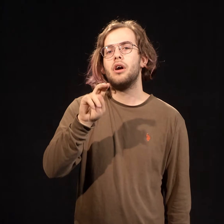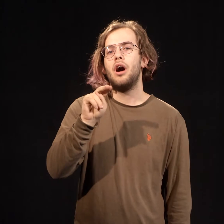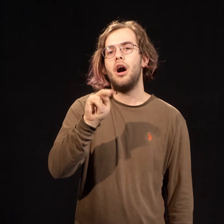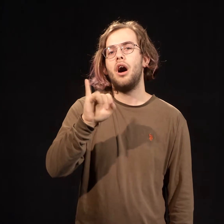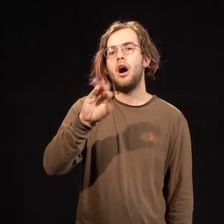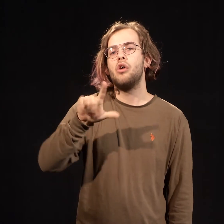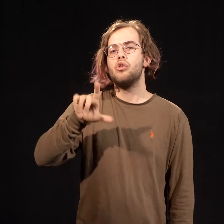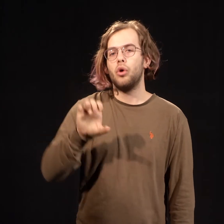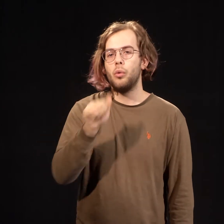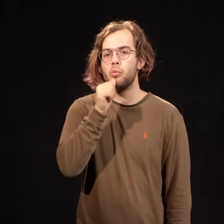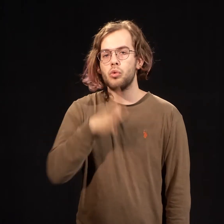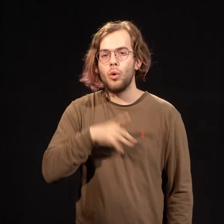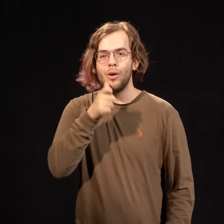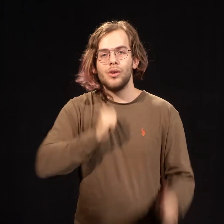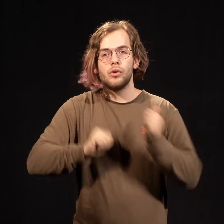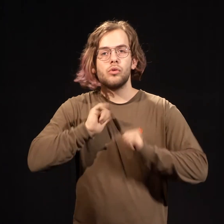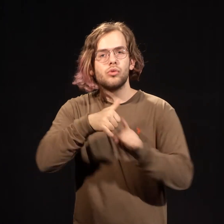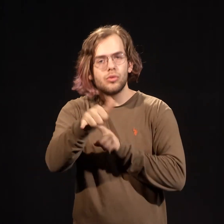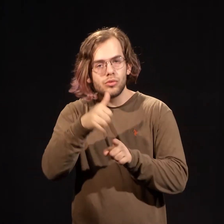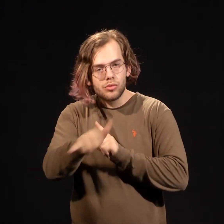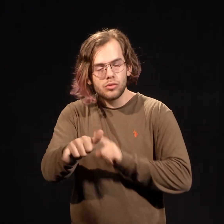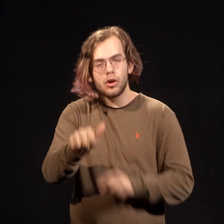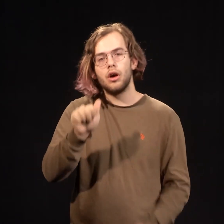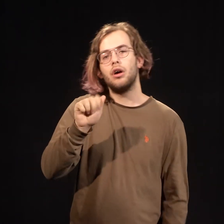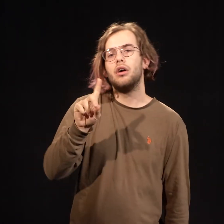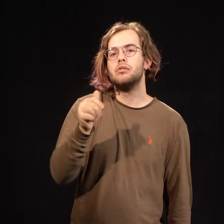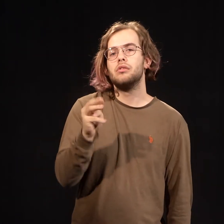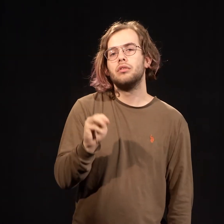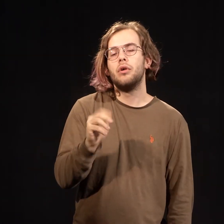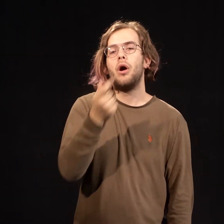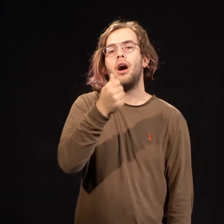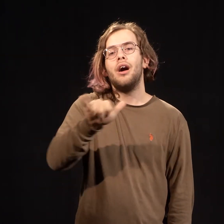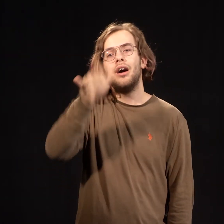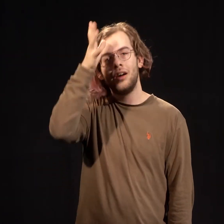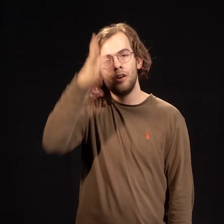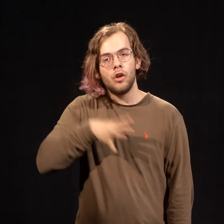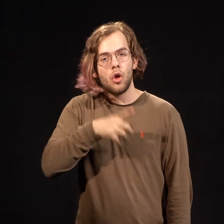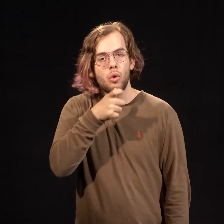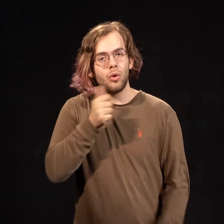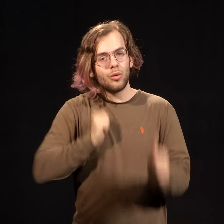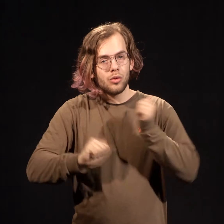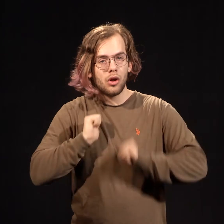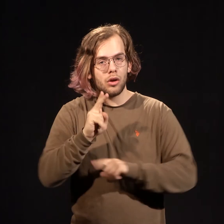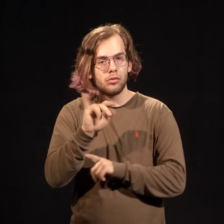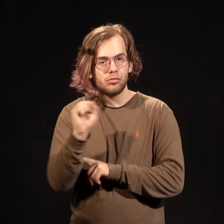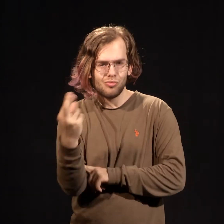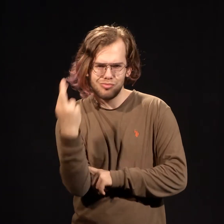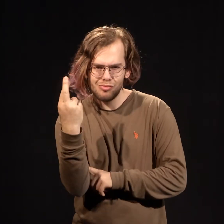Nicole, a woman who plays the bully. Adam, a gay man who plays Nico's best friend.